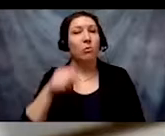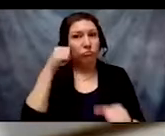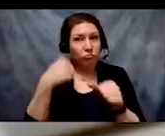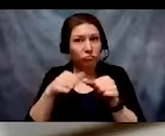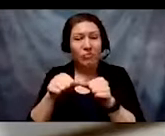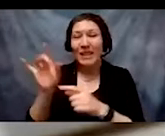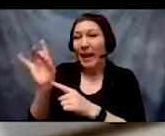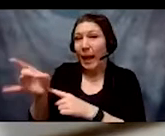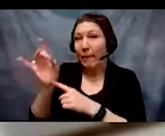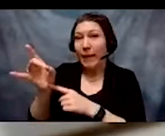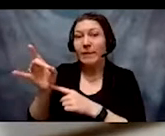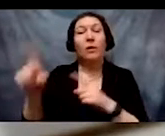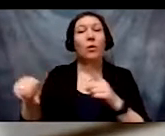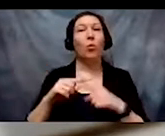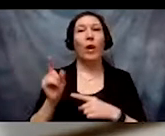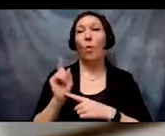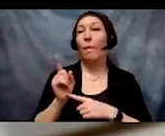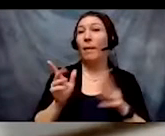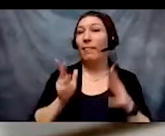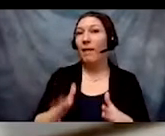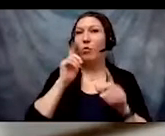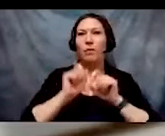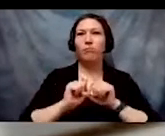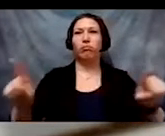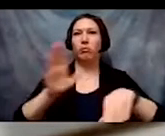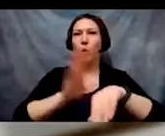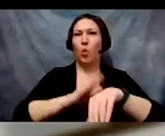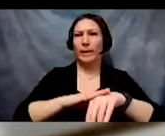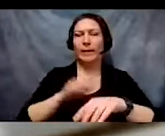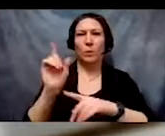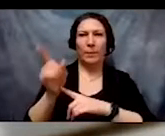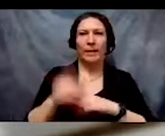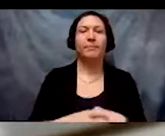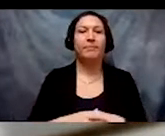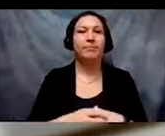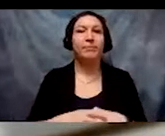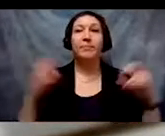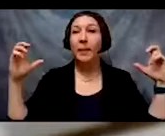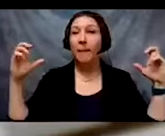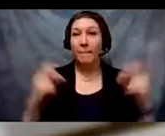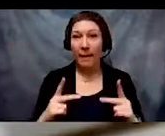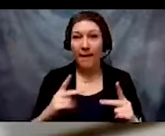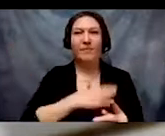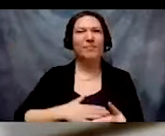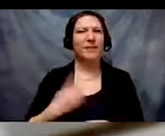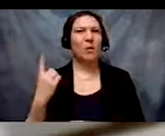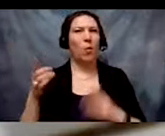when one minute remains. When you come back, one person should be ready to summarize your group's discussion in